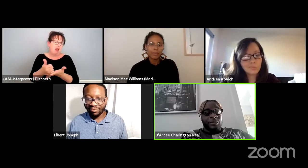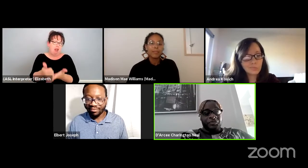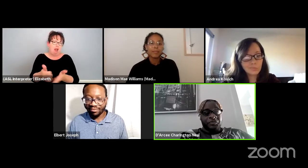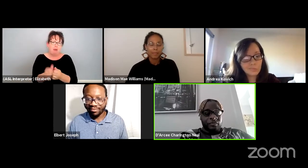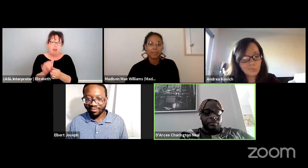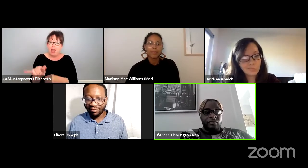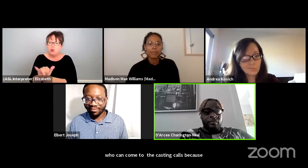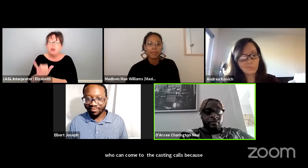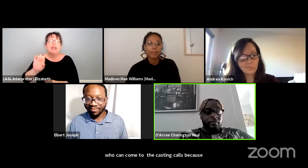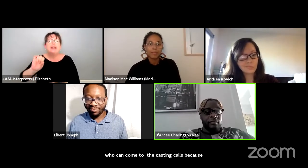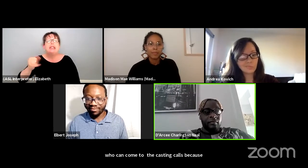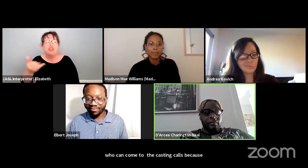E.J please.